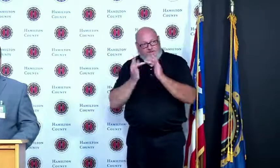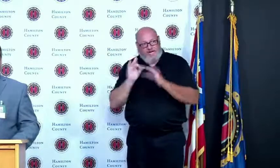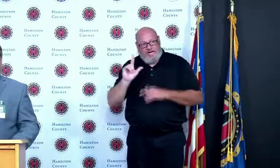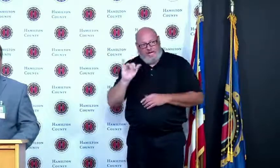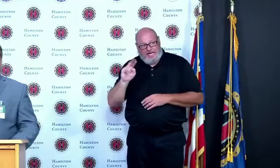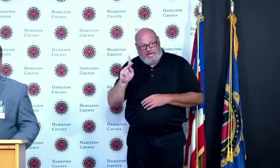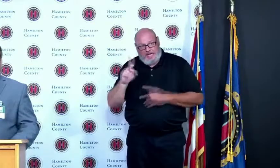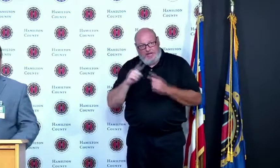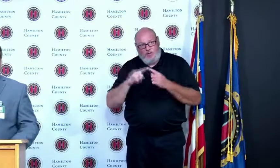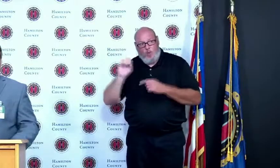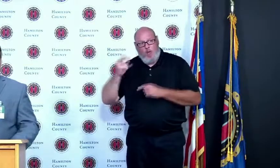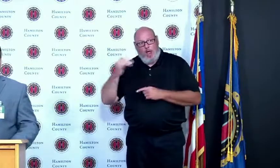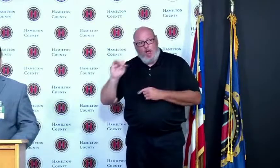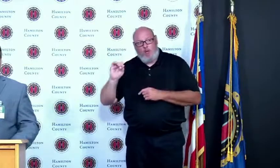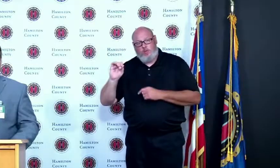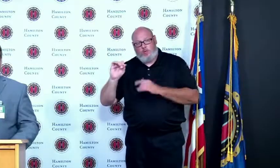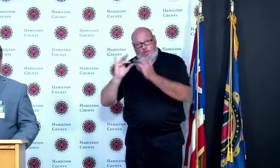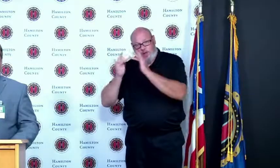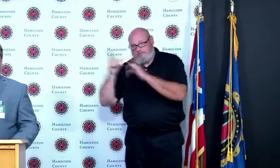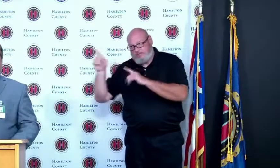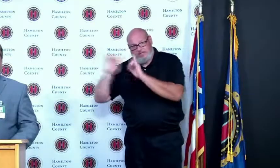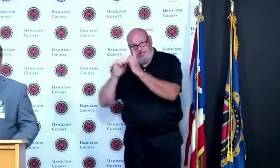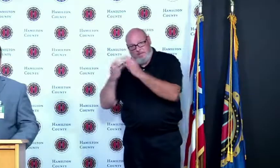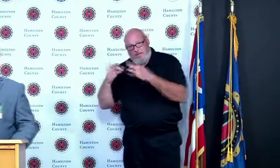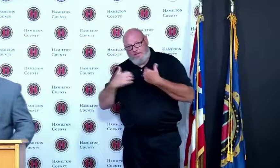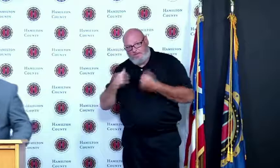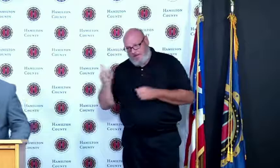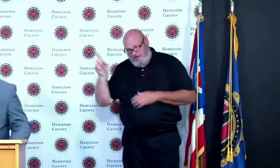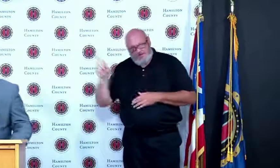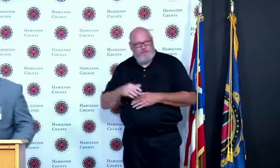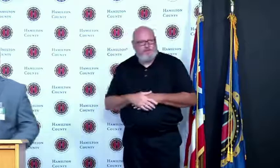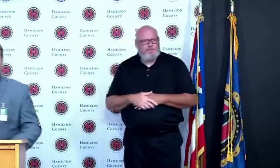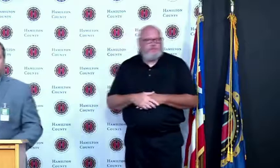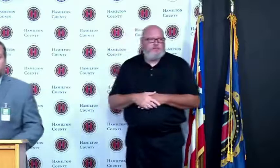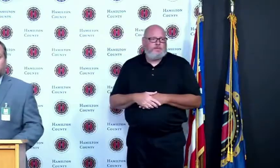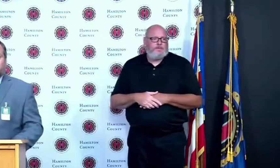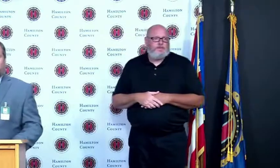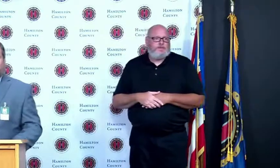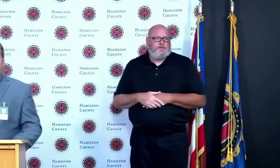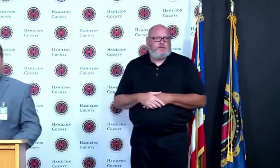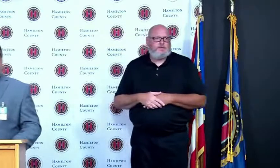in vaccine within our communities so we are going to continue to try and be as transparent with data